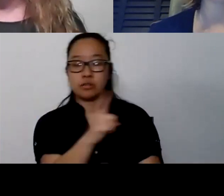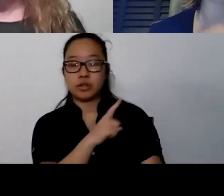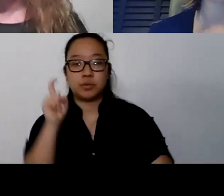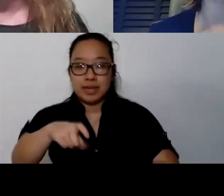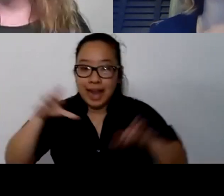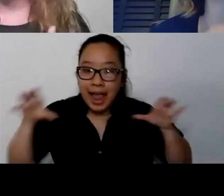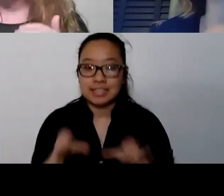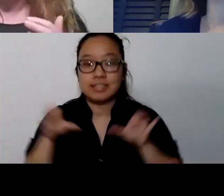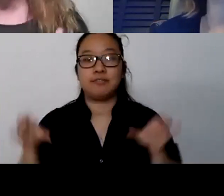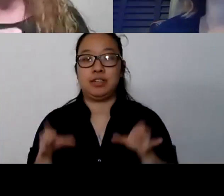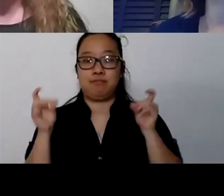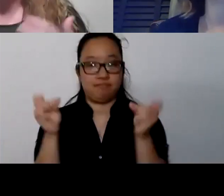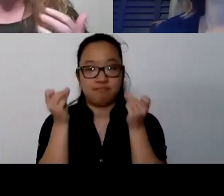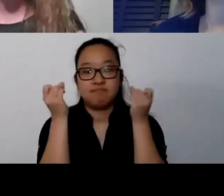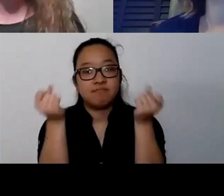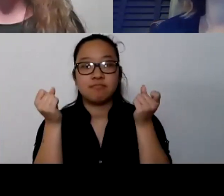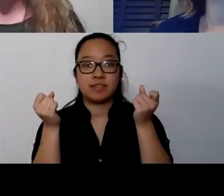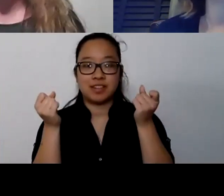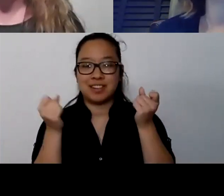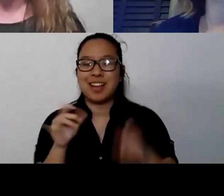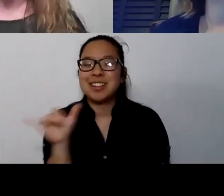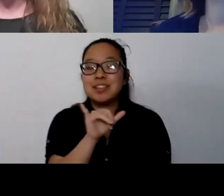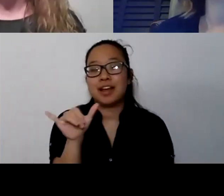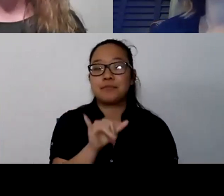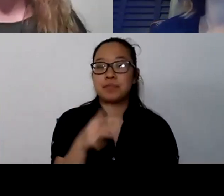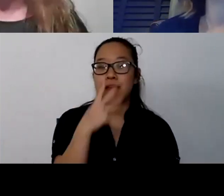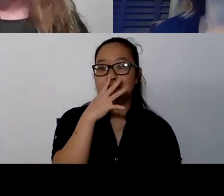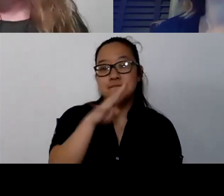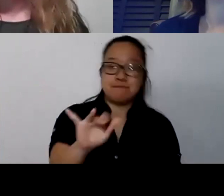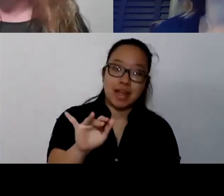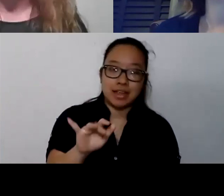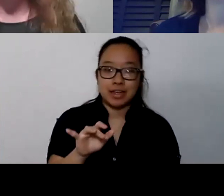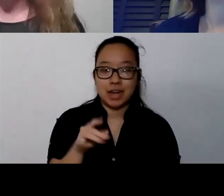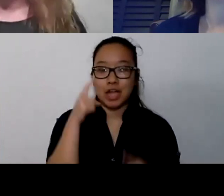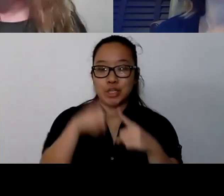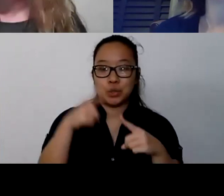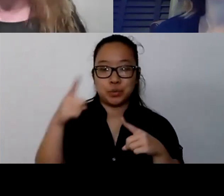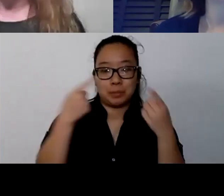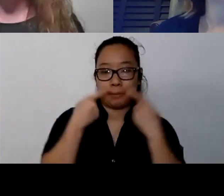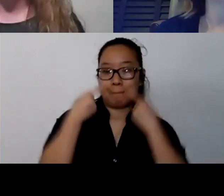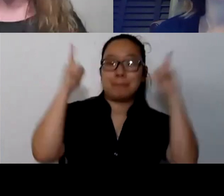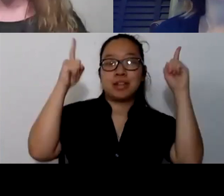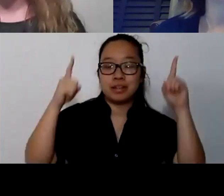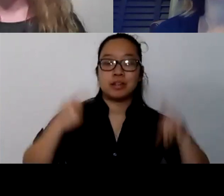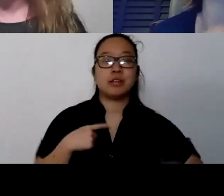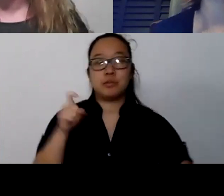So we have to fake it till you make it in a way. You got to just push, stomp those feet, get up, right?